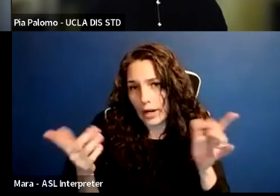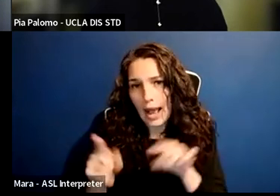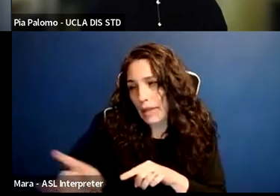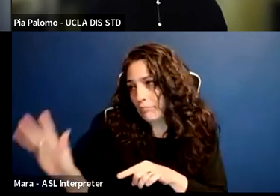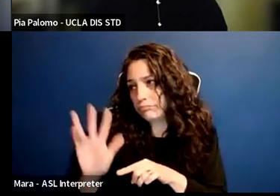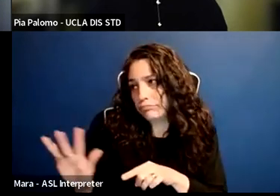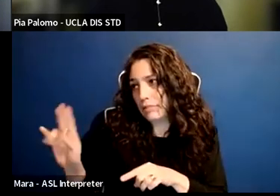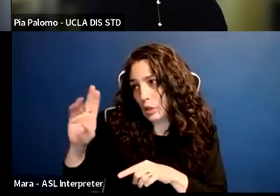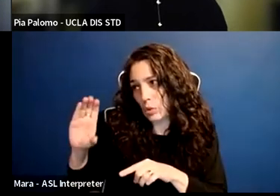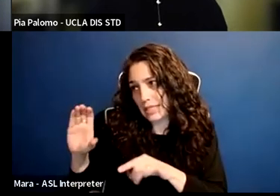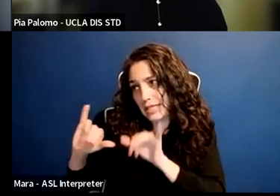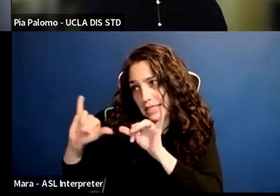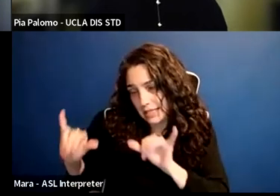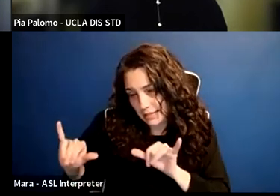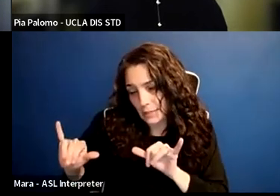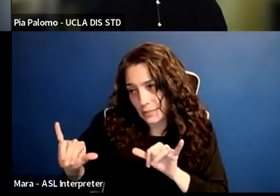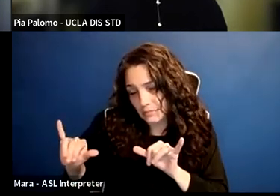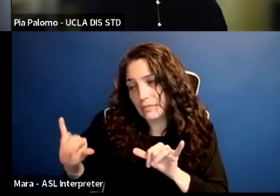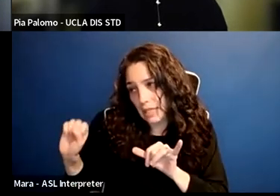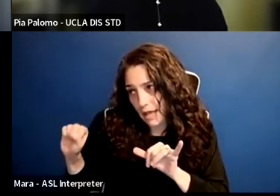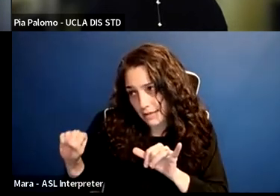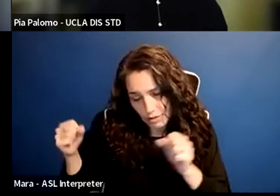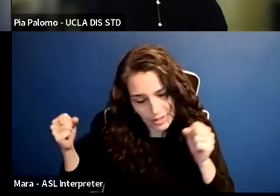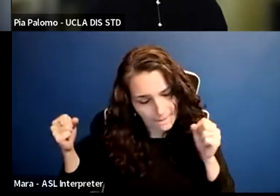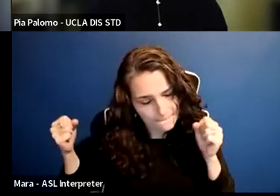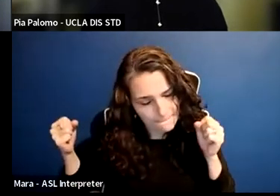and I think there are many very important outcomes that will occur from this,